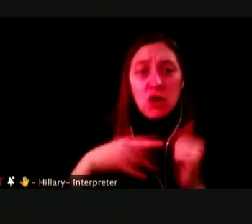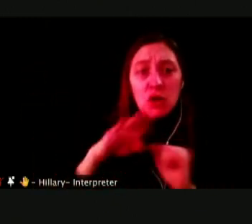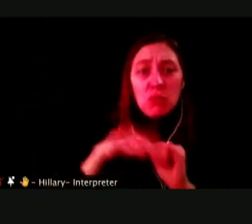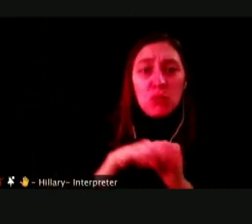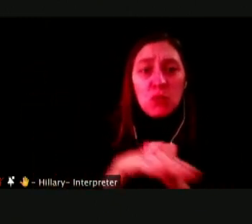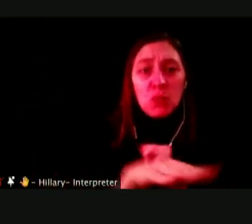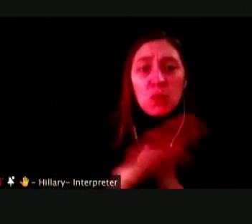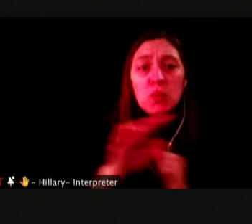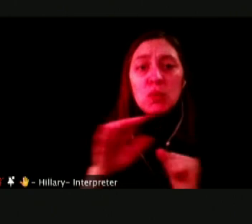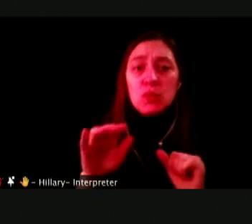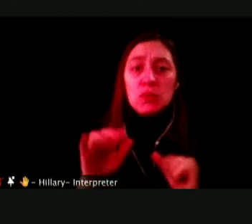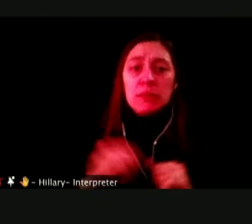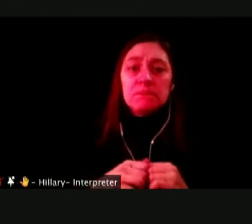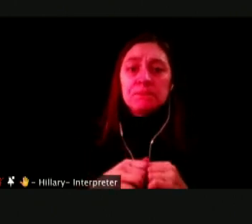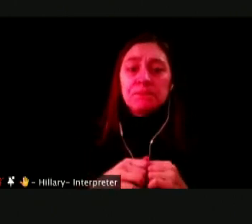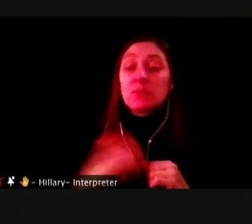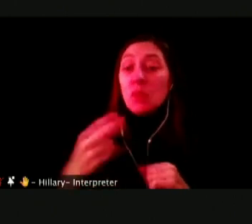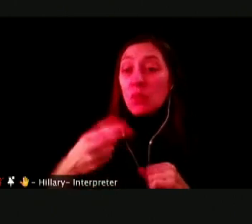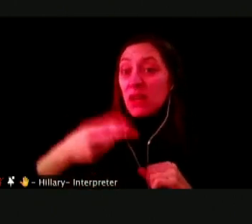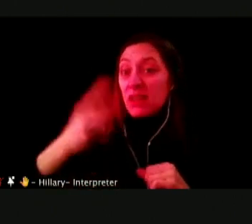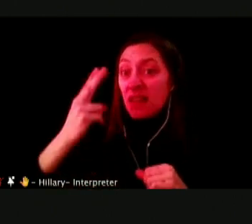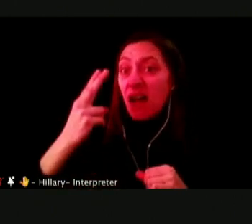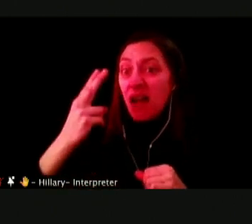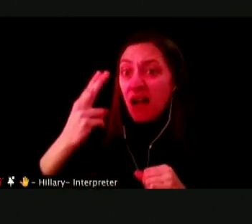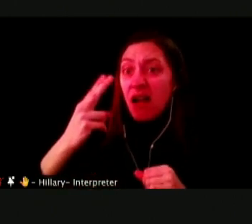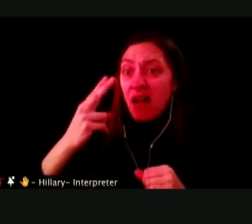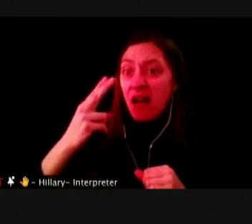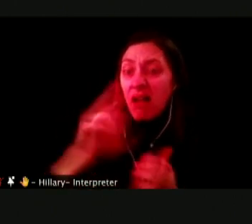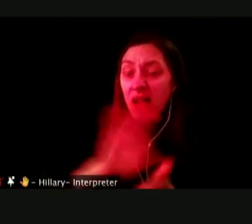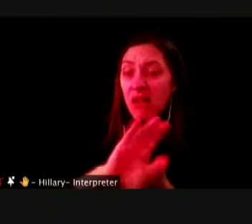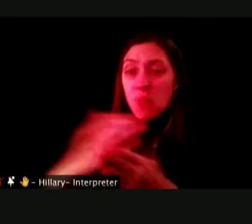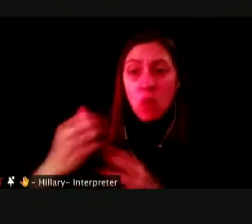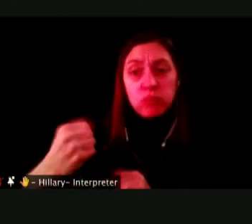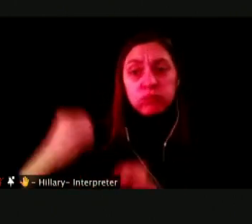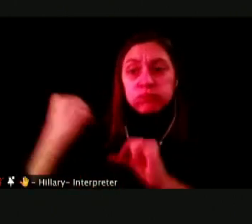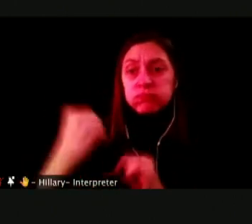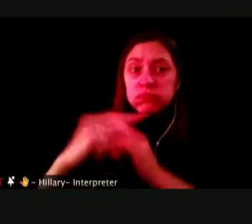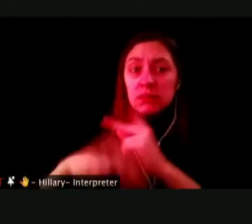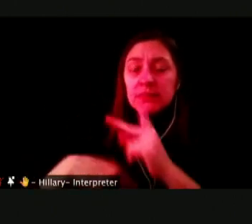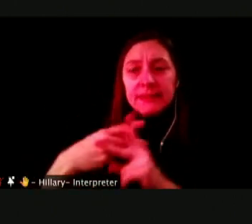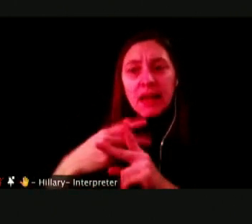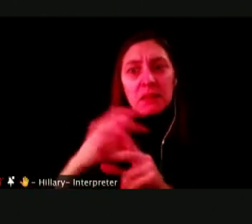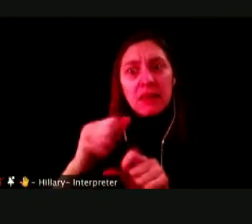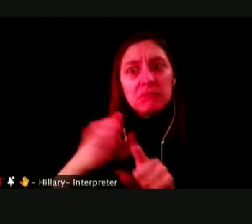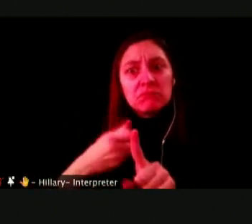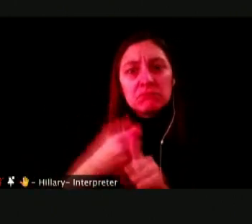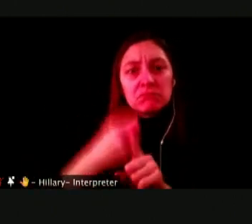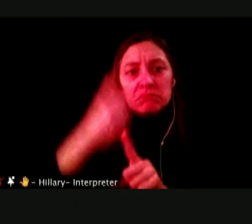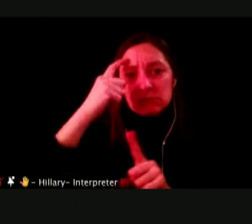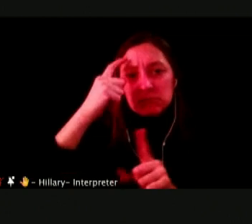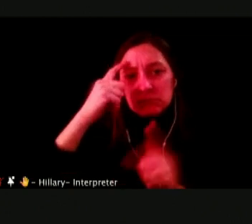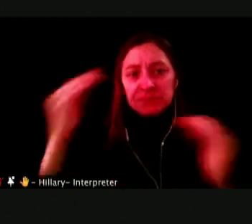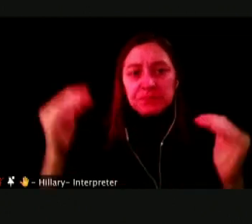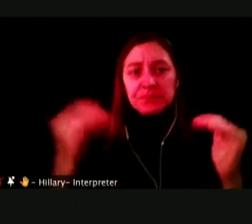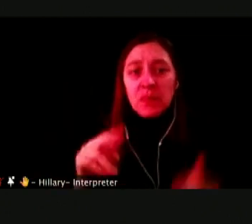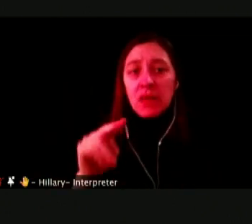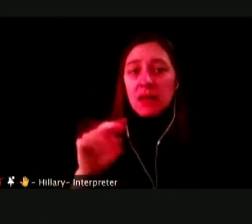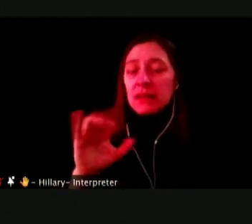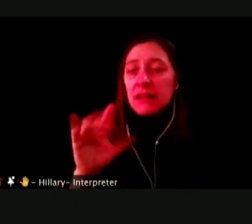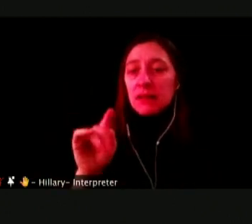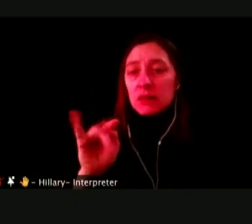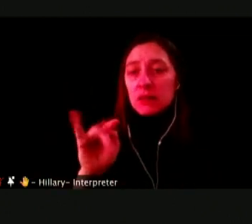BUT IN HIGH DOSES WOULD IN FACT, A WELL-KNOWN PHENOMENON NICOTINE OVERDOSE, WHICH WAS VERY